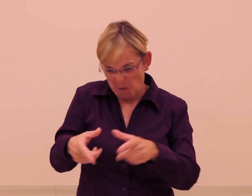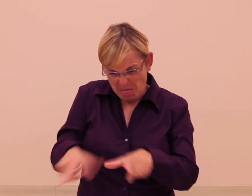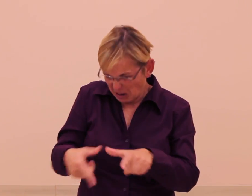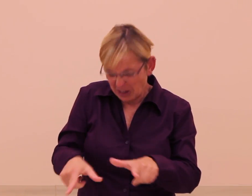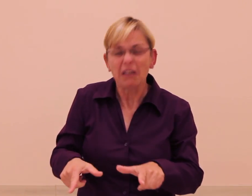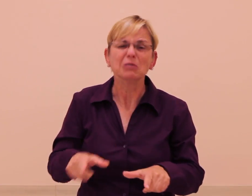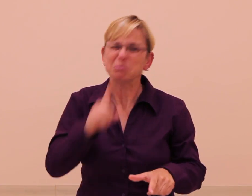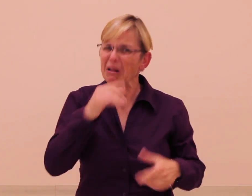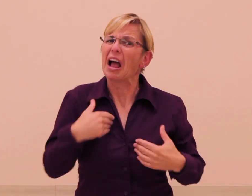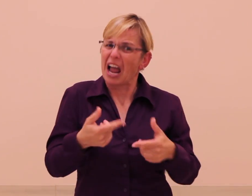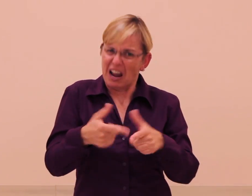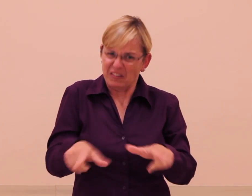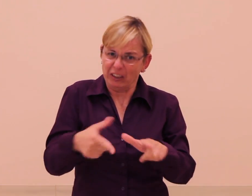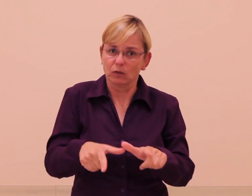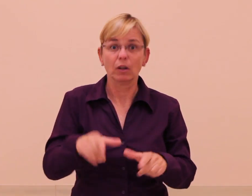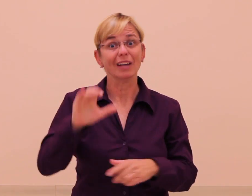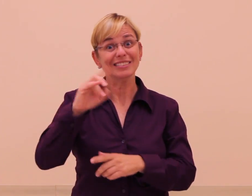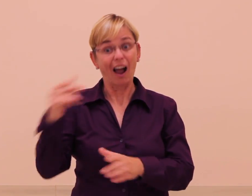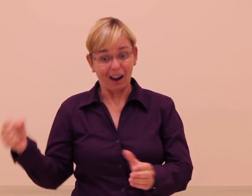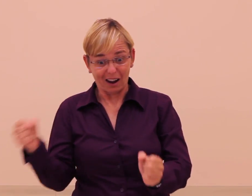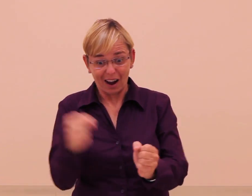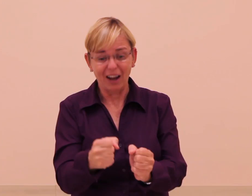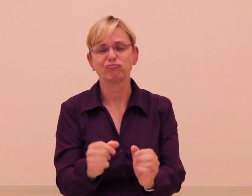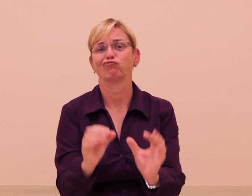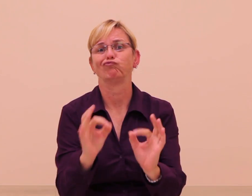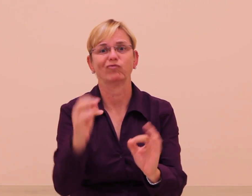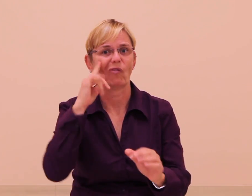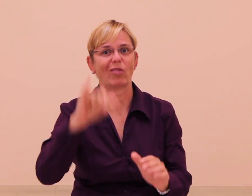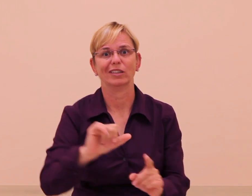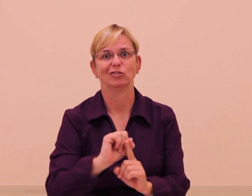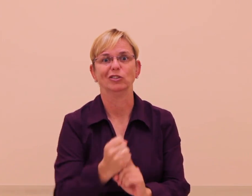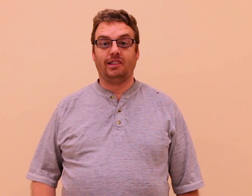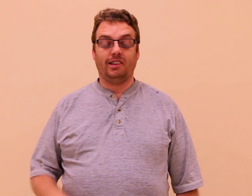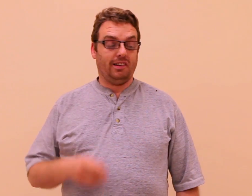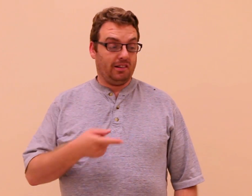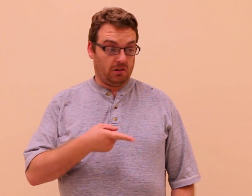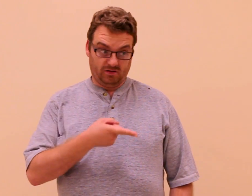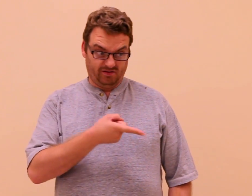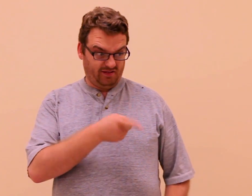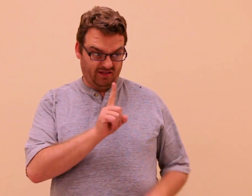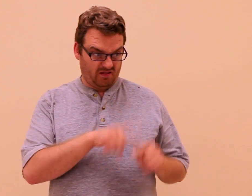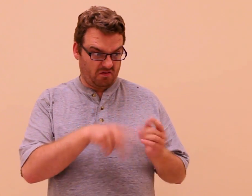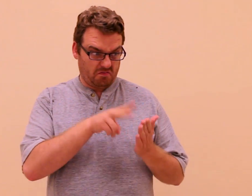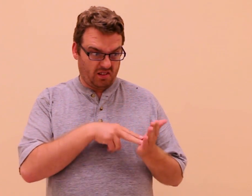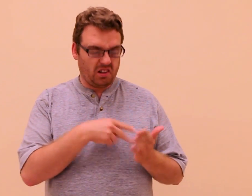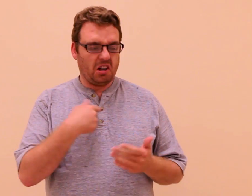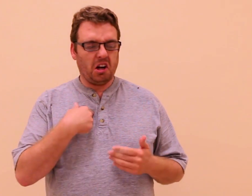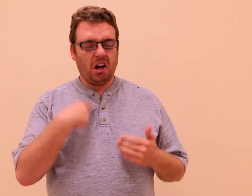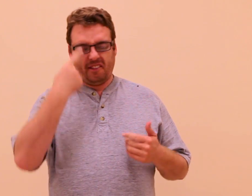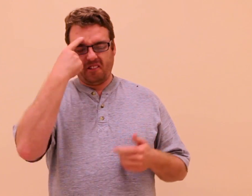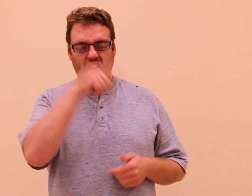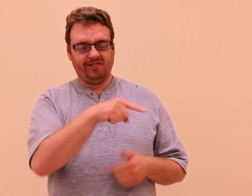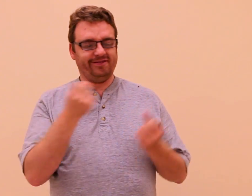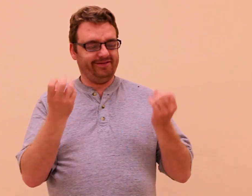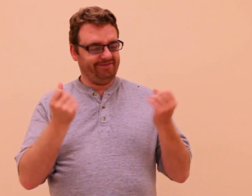true. She had a language. CDI would have been helpful in this situation. If a client cannot read a text in written English, I can translate the text into ASL.